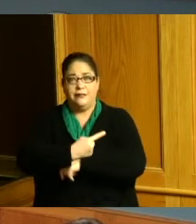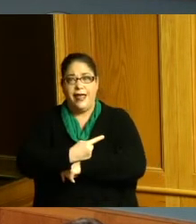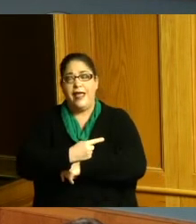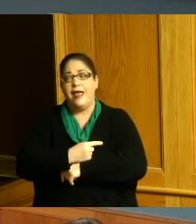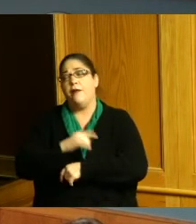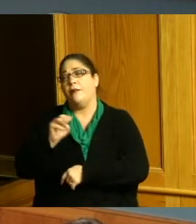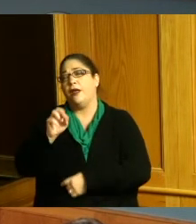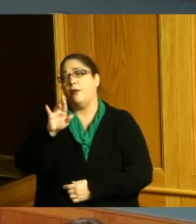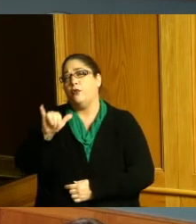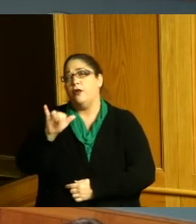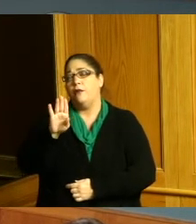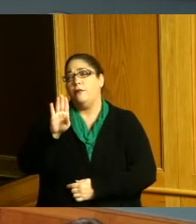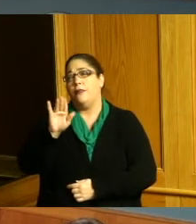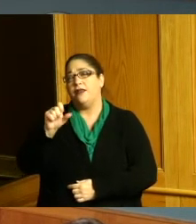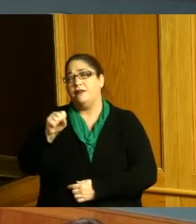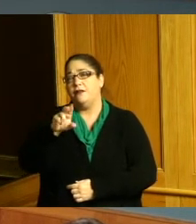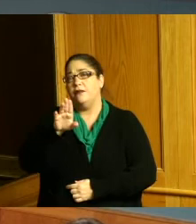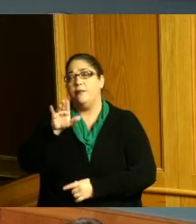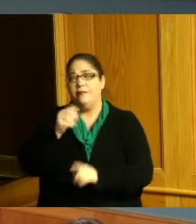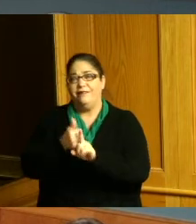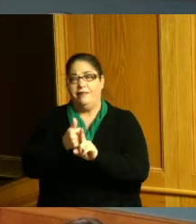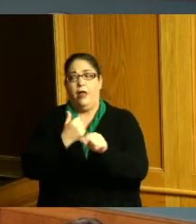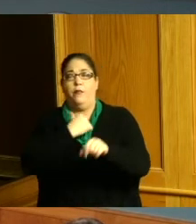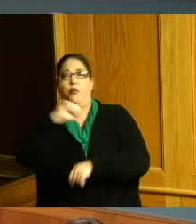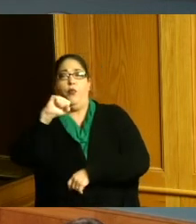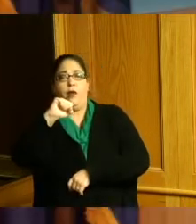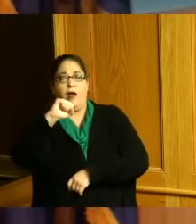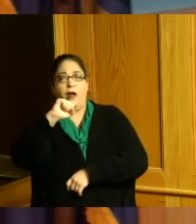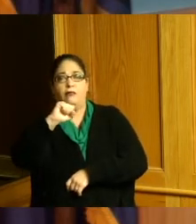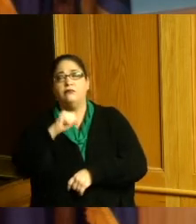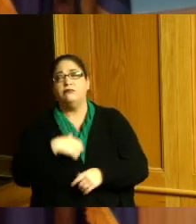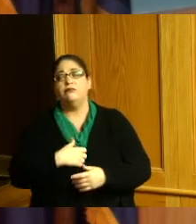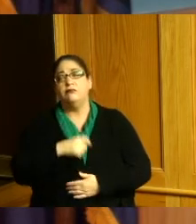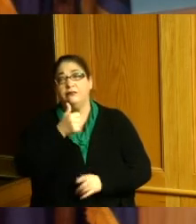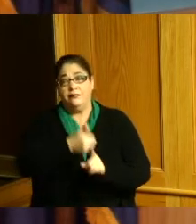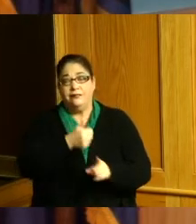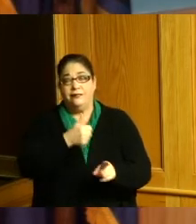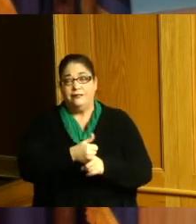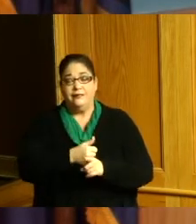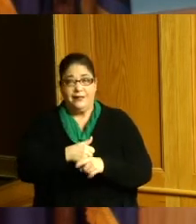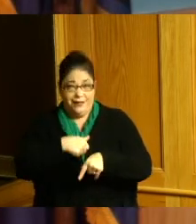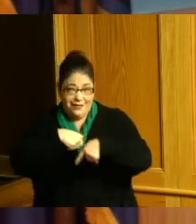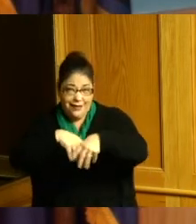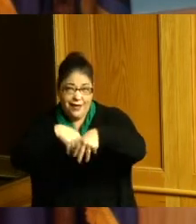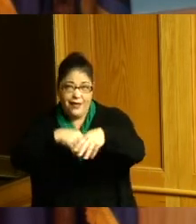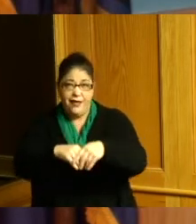was widely regarded as the earliest protest on behalf of the civil rights in the United States